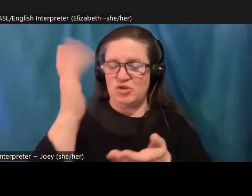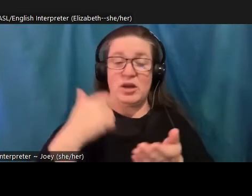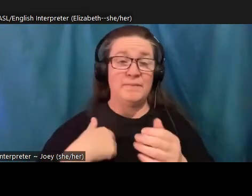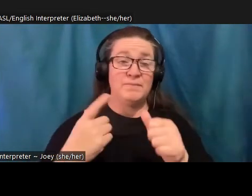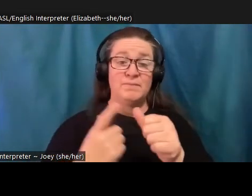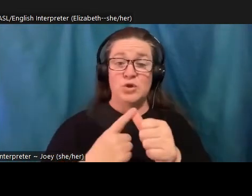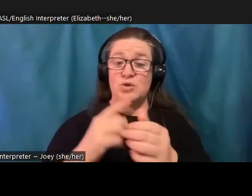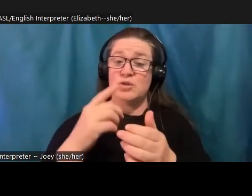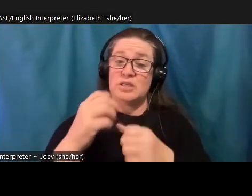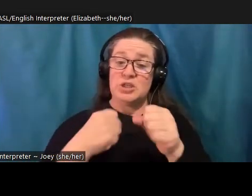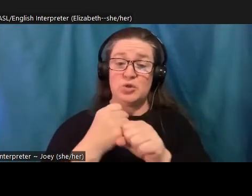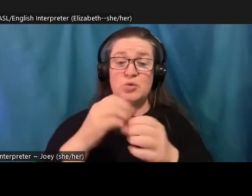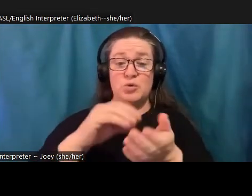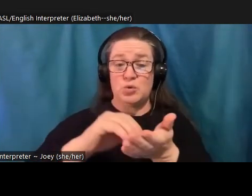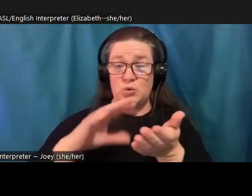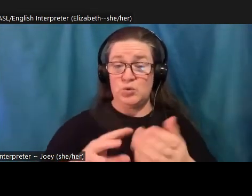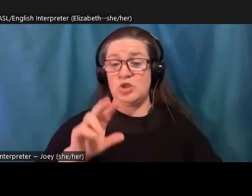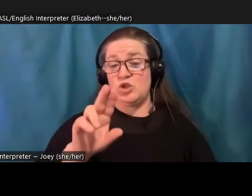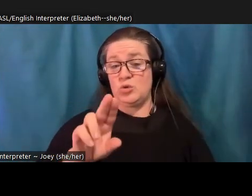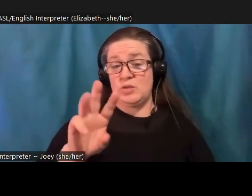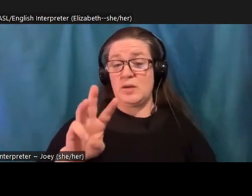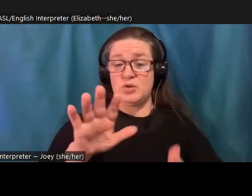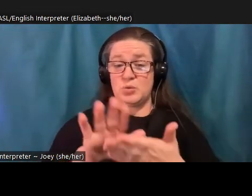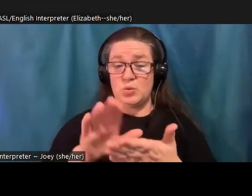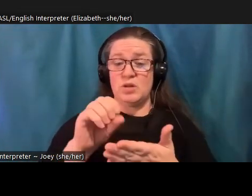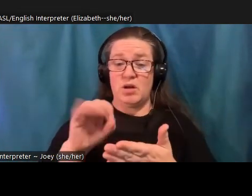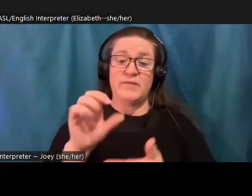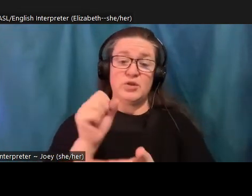U DUB School of Social Work, and I'm doing my practicum at 350